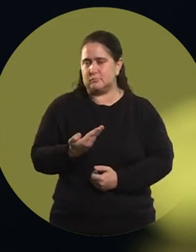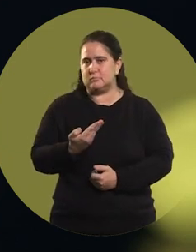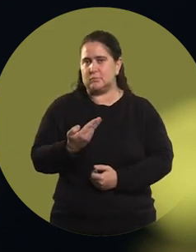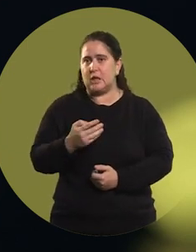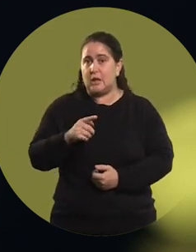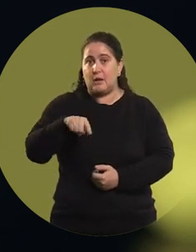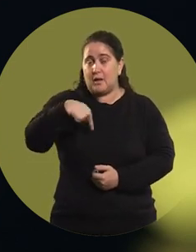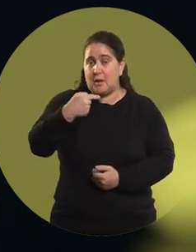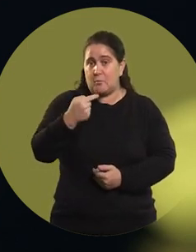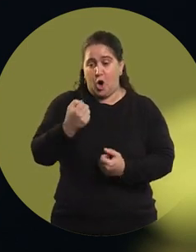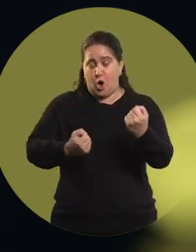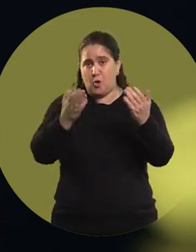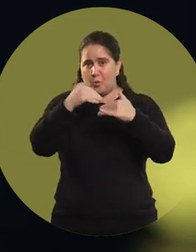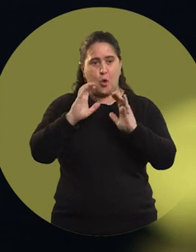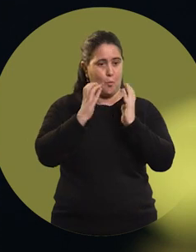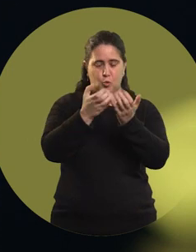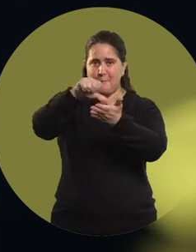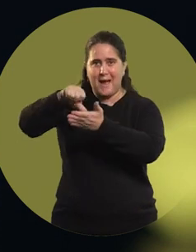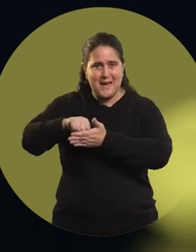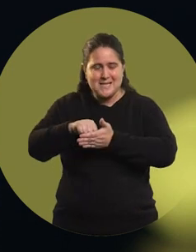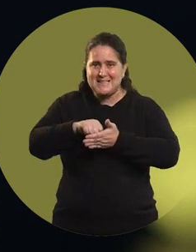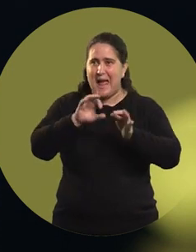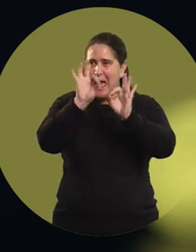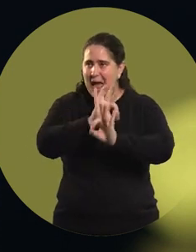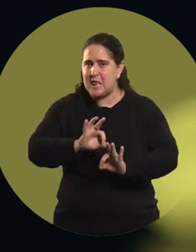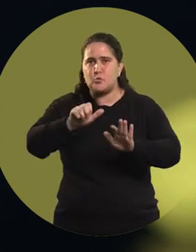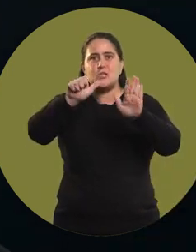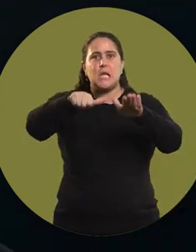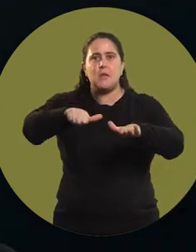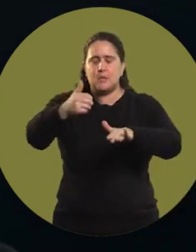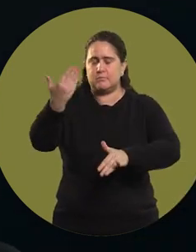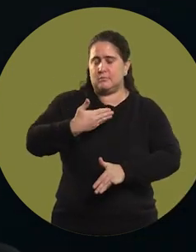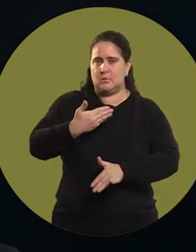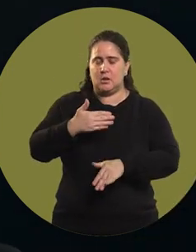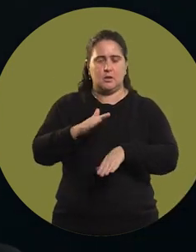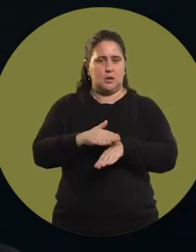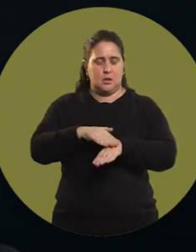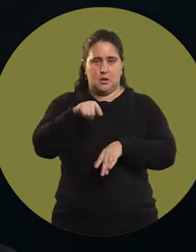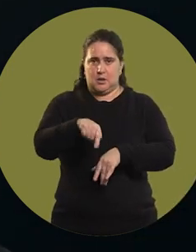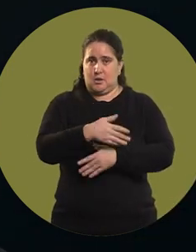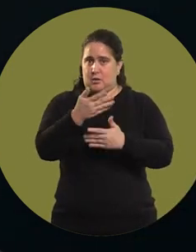and I couldn't race anywhere in the world for six months. And that was one of the most difficult